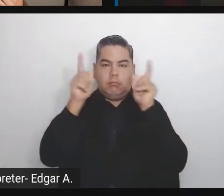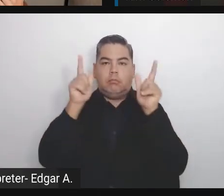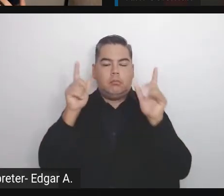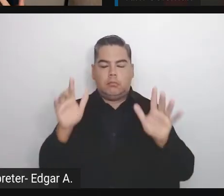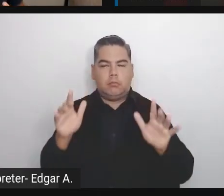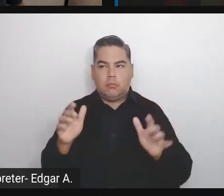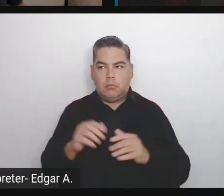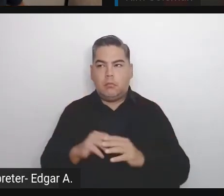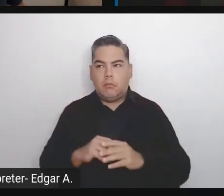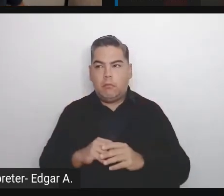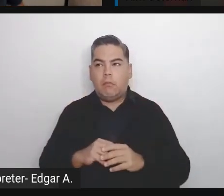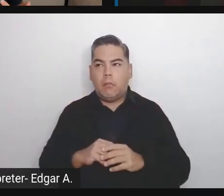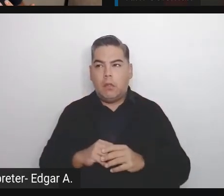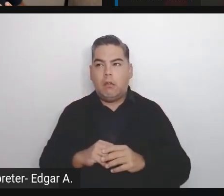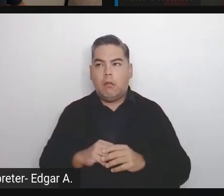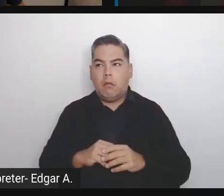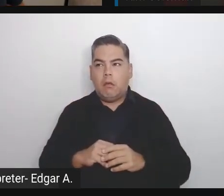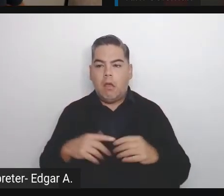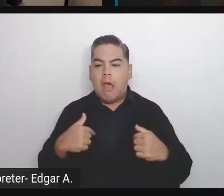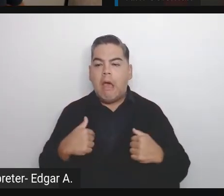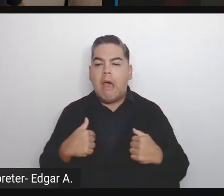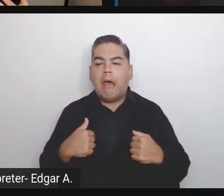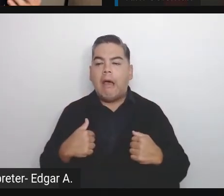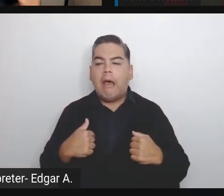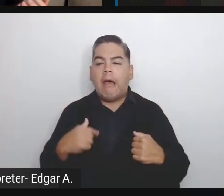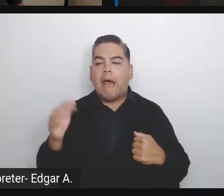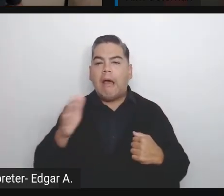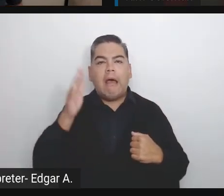I never felt that I'm talking to a Rockstar.